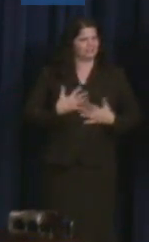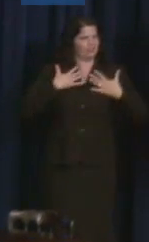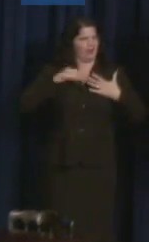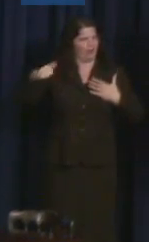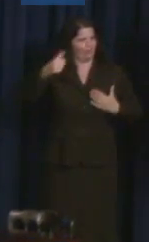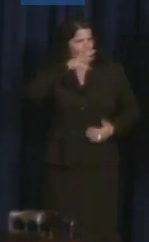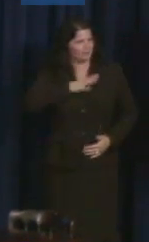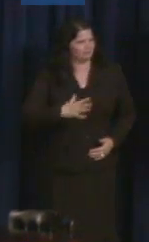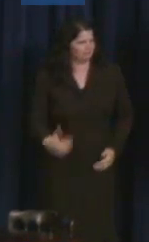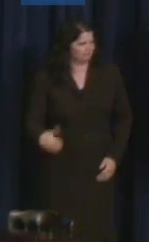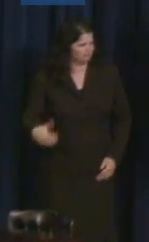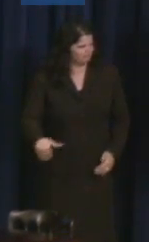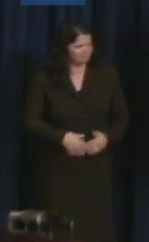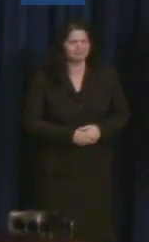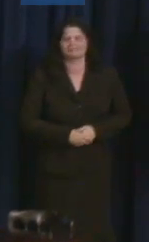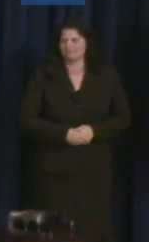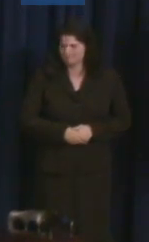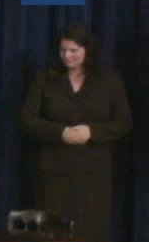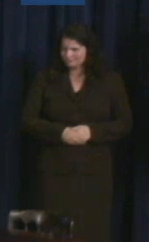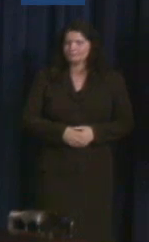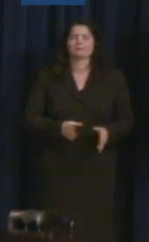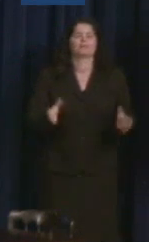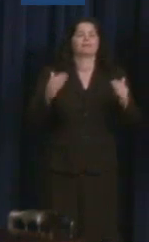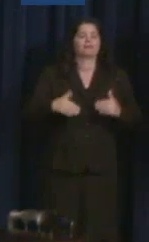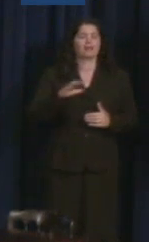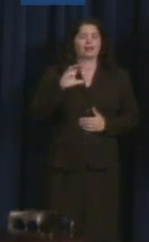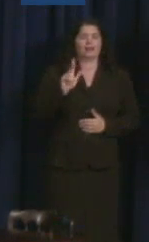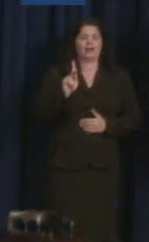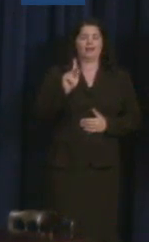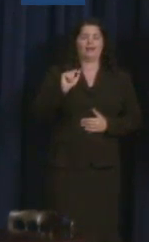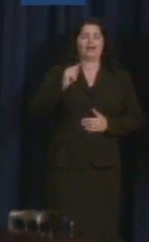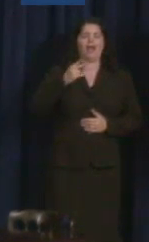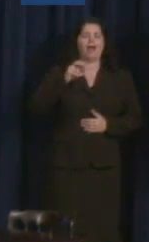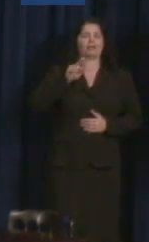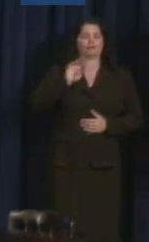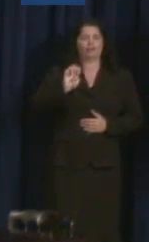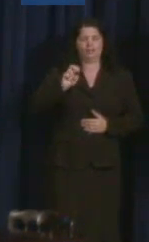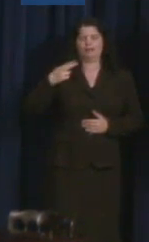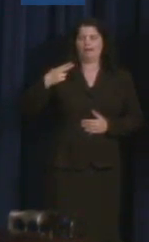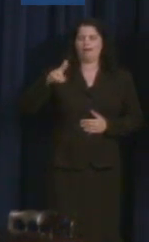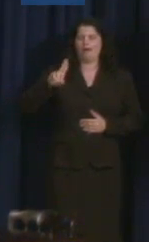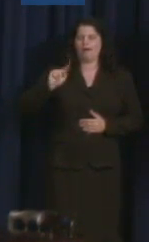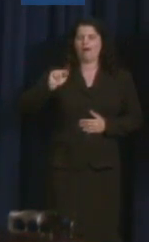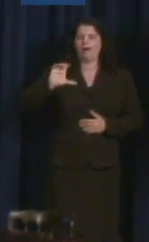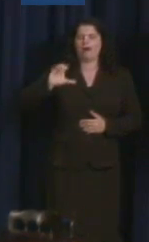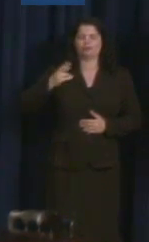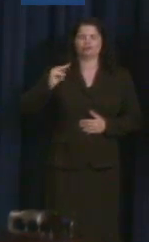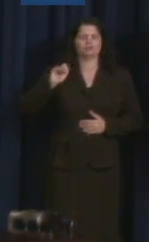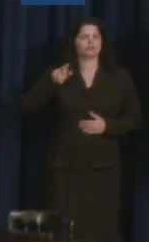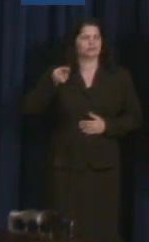We also have Catherine Hutchinson. Catherine had a brain stem stroke at the age of 43.